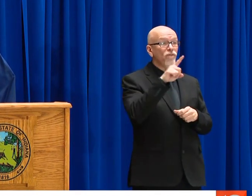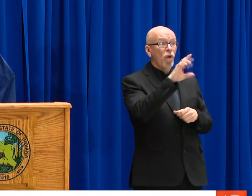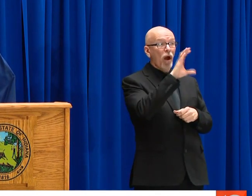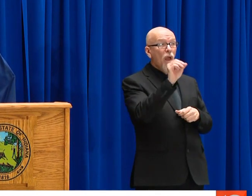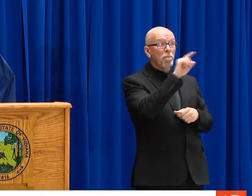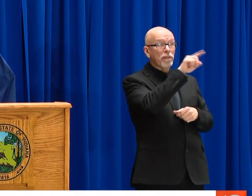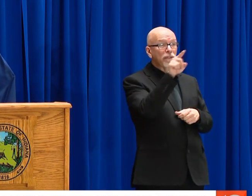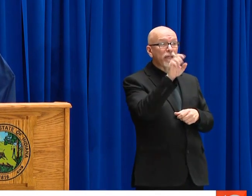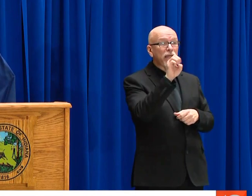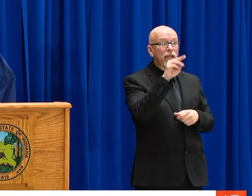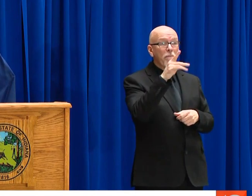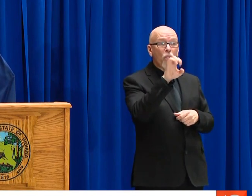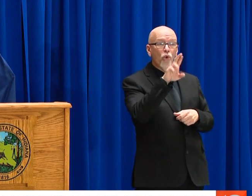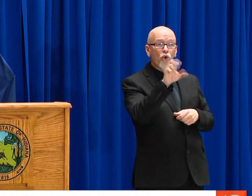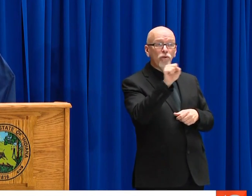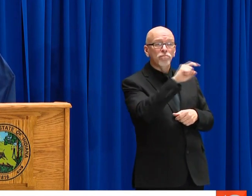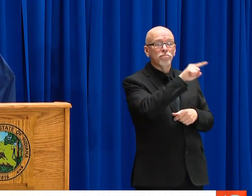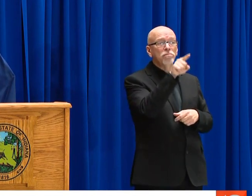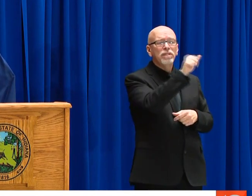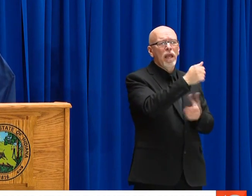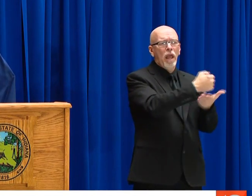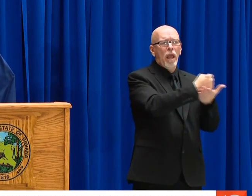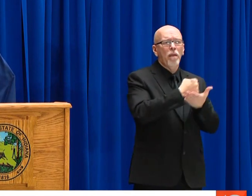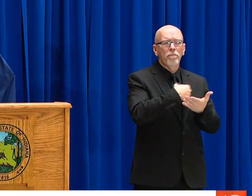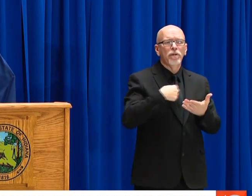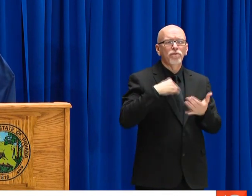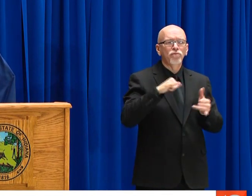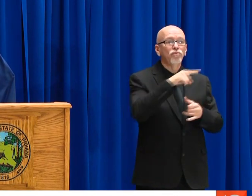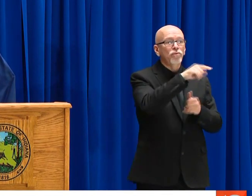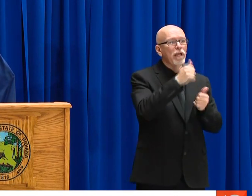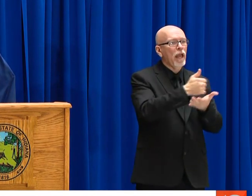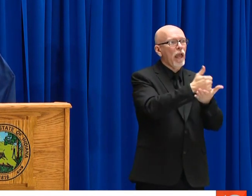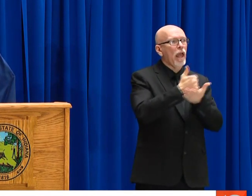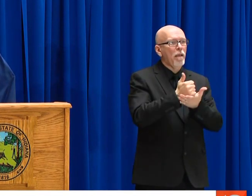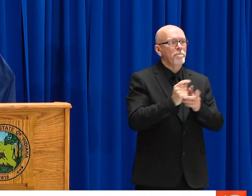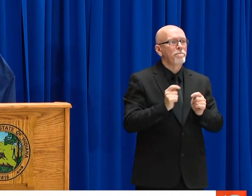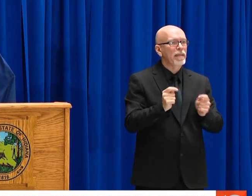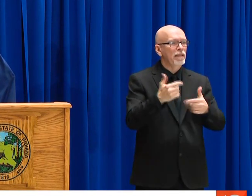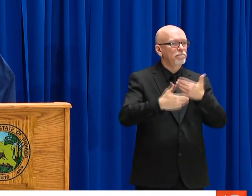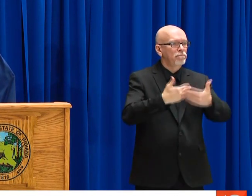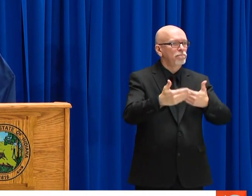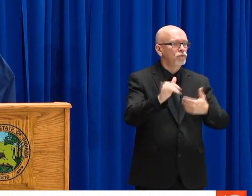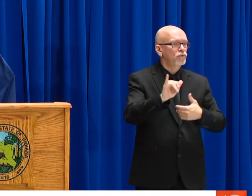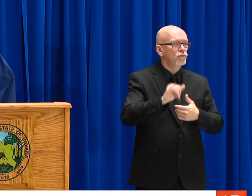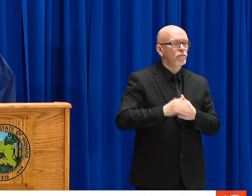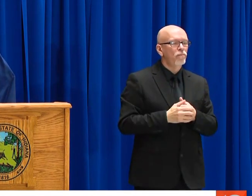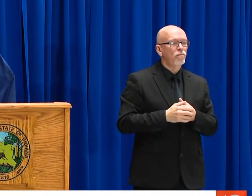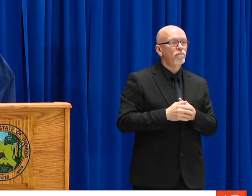WILL OCCUR AND JUST HOW TO APPLY FOR THOSE. SO FOR THE EMPLOYERS, EMPLOYERS